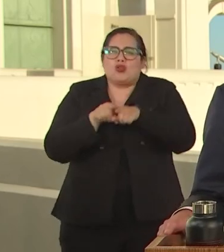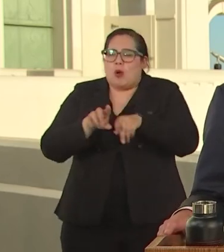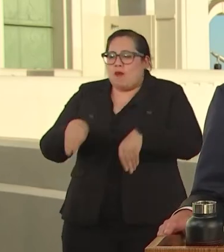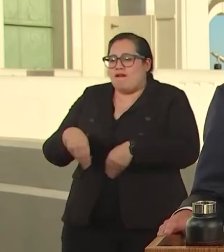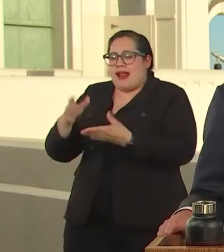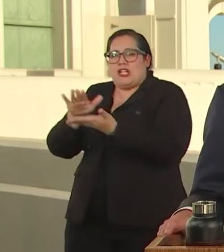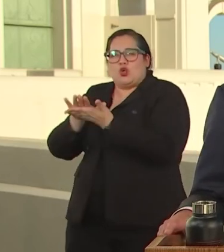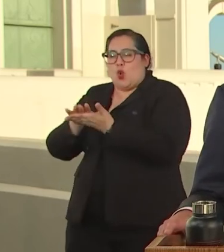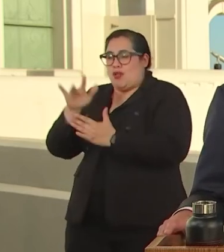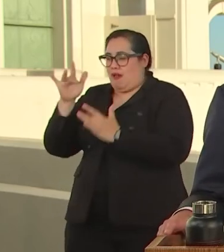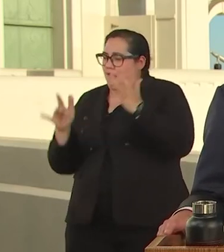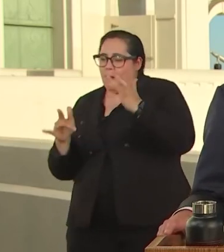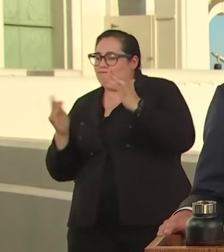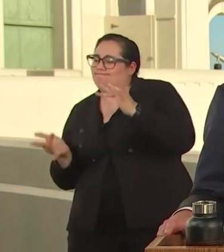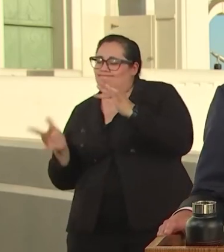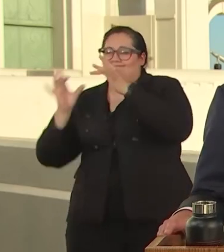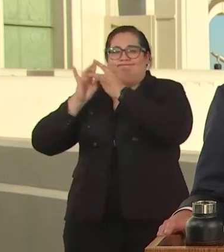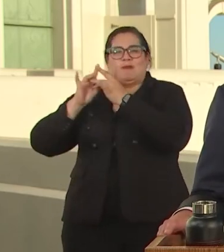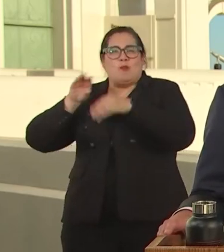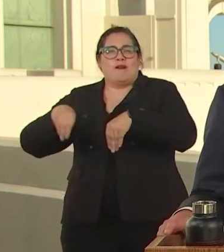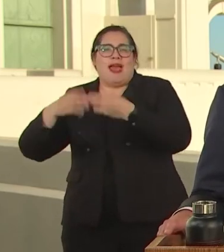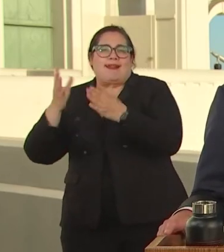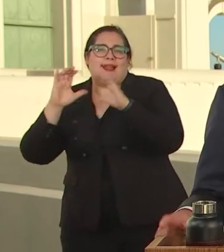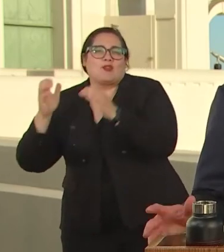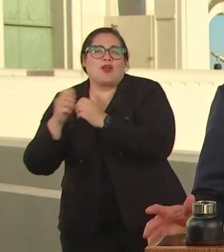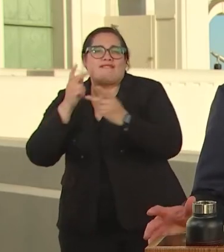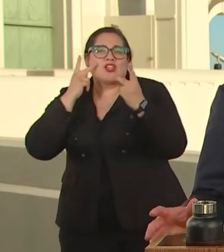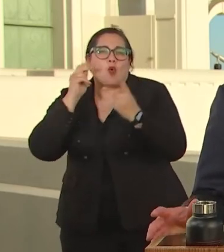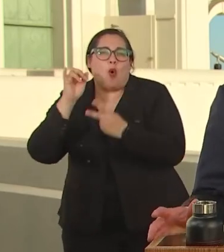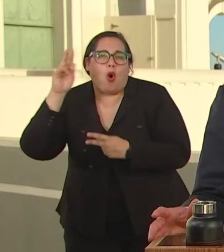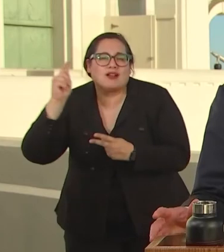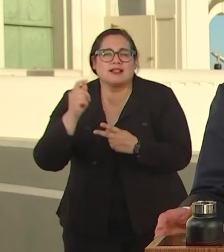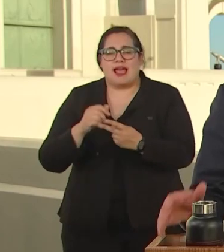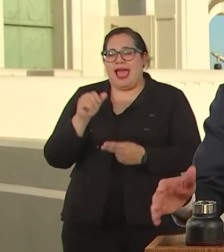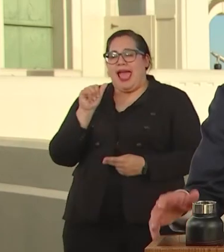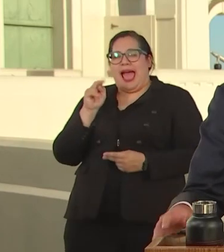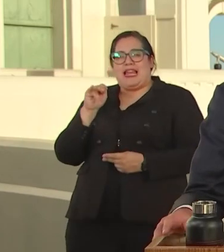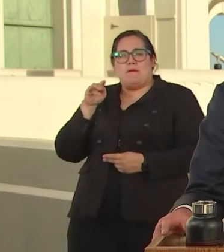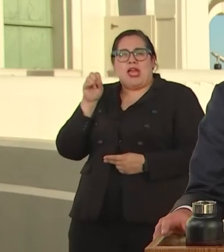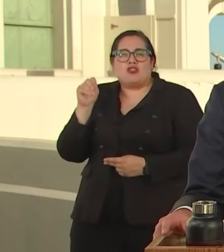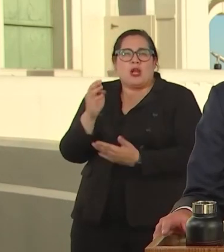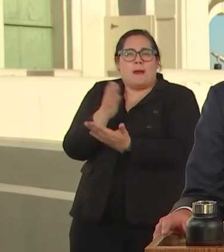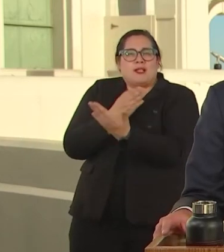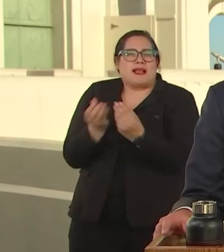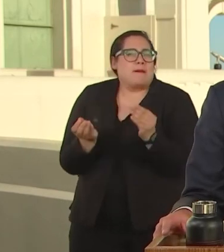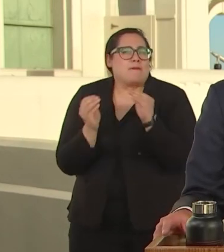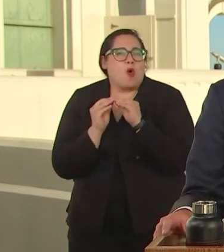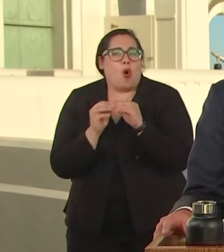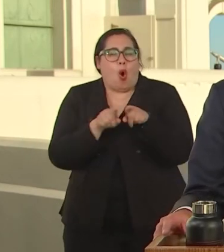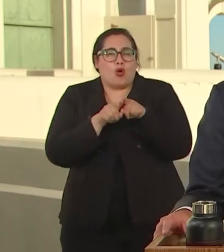THE GAP IN OUR SCHOOLS. WE'LL ALSO BOOST DIRECT GRANTS TO ARTIST ACROSS THE CITY AND